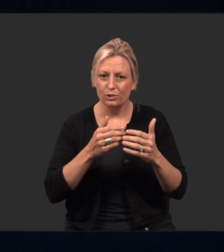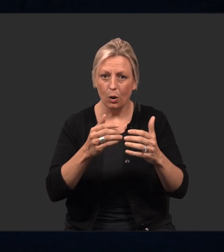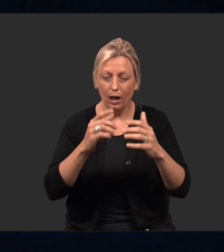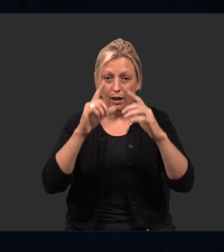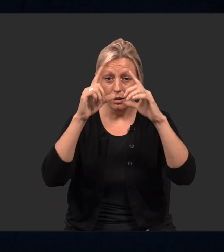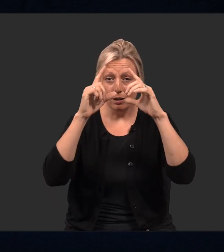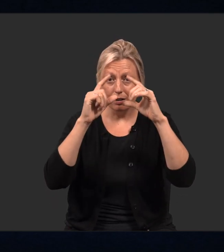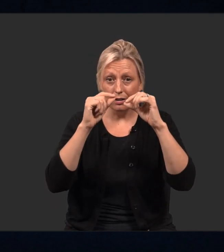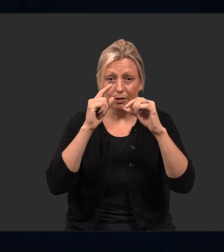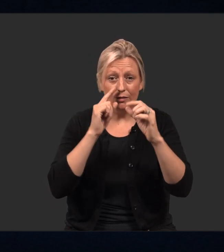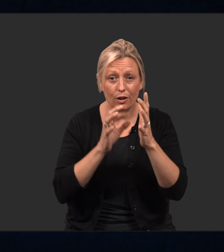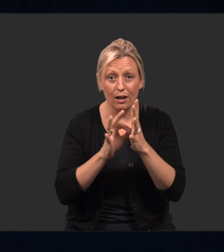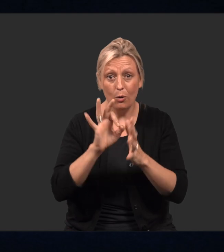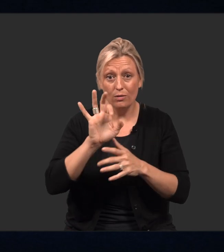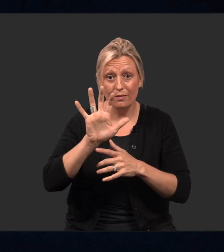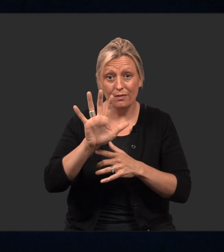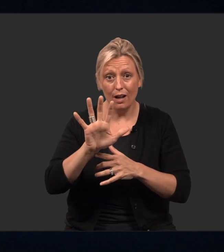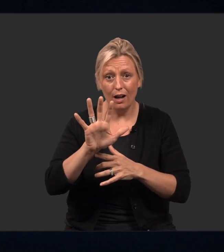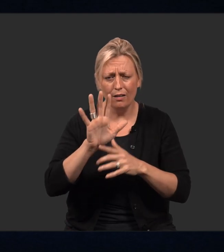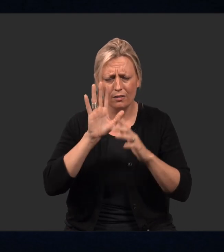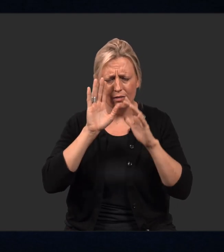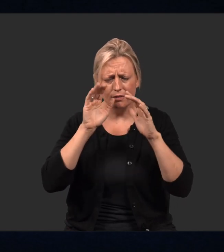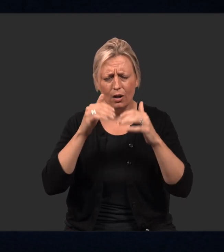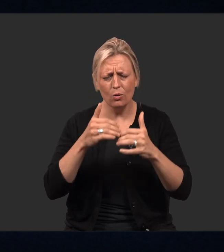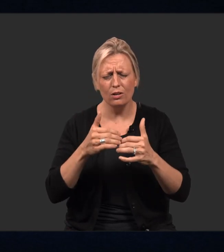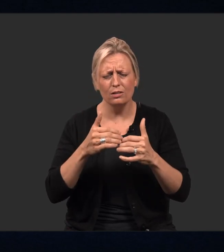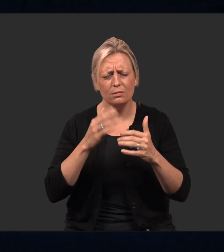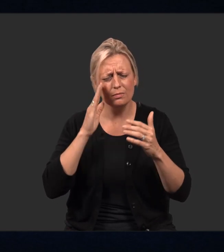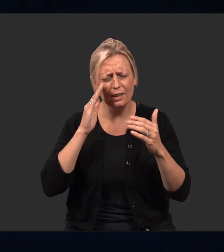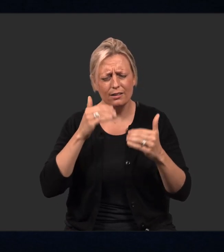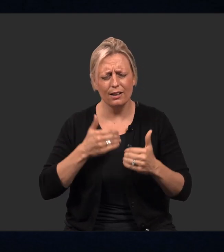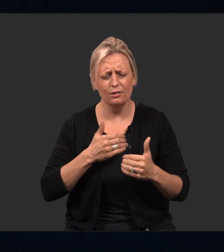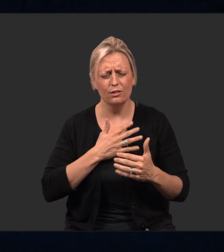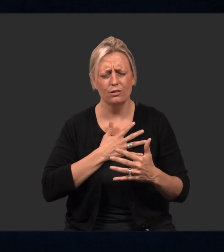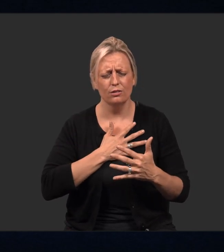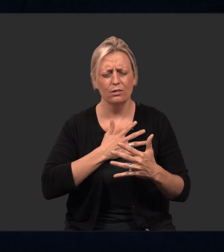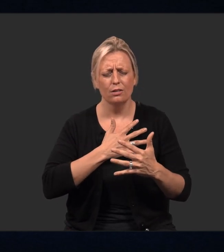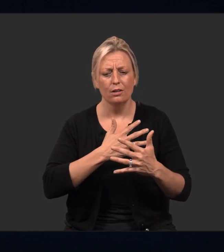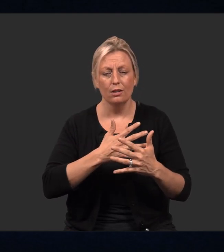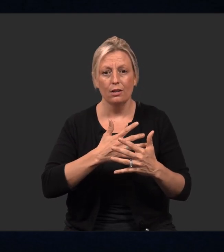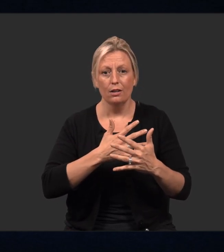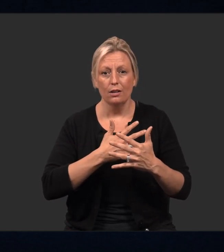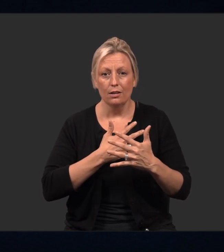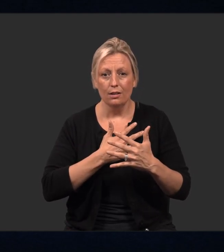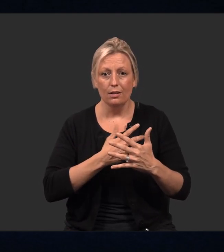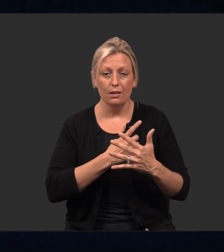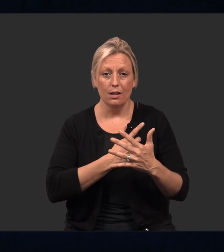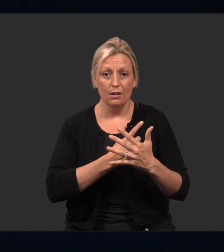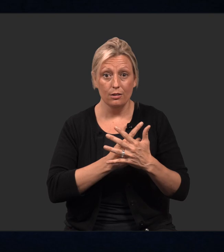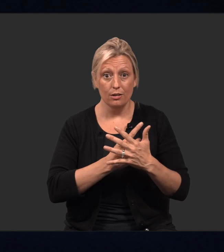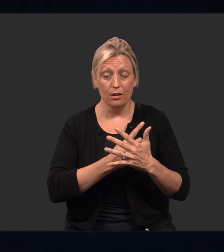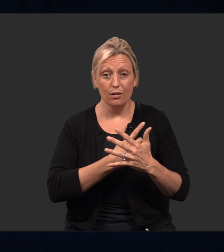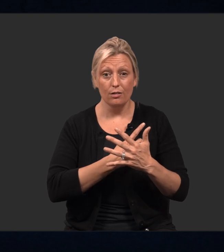Go ahead and close your eyes and count to five. While doing so, pay attention to your breath and the beat of your heart.